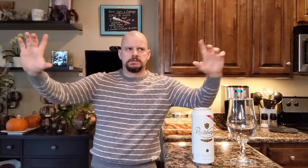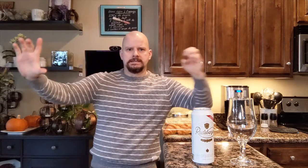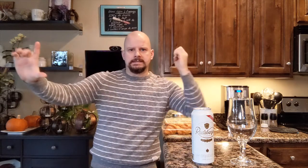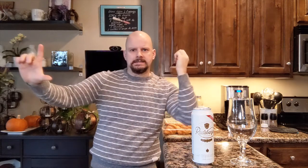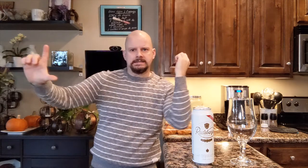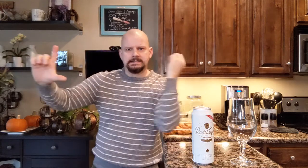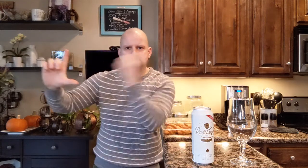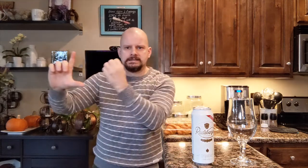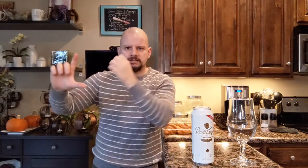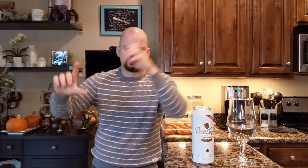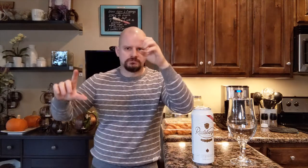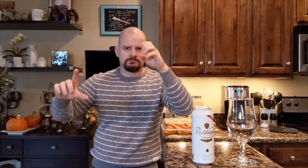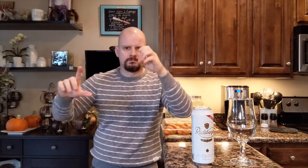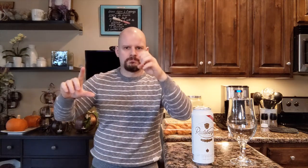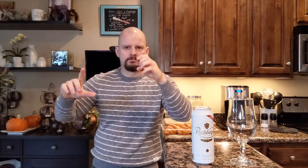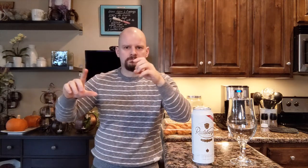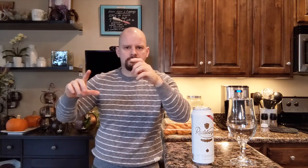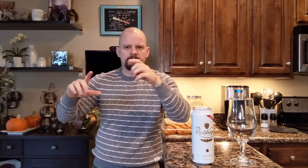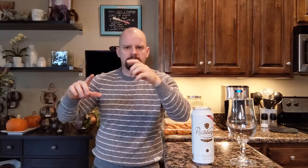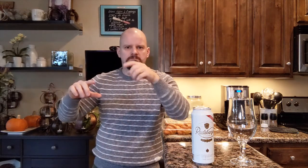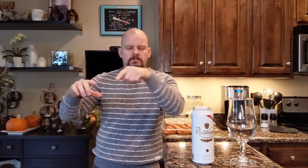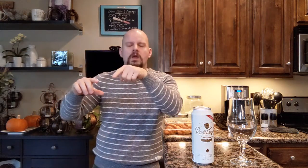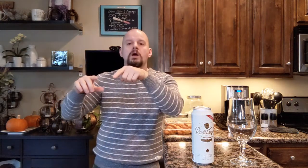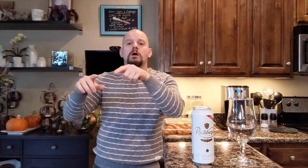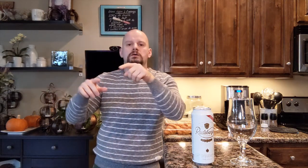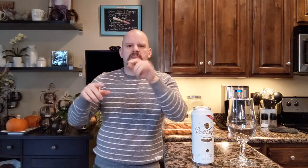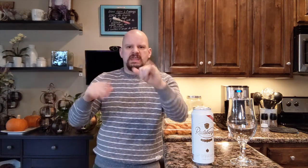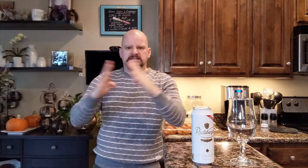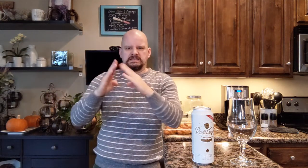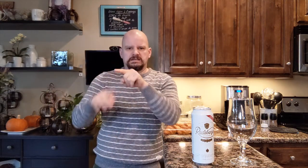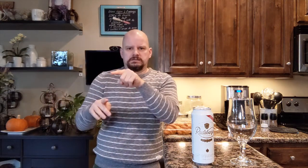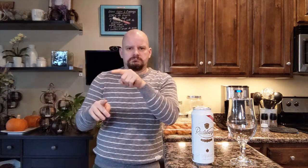It's in the east,